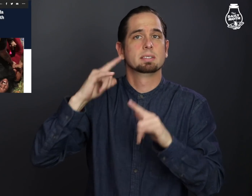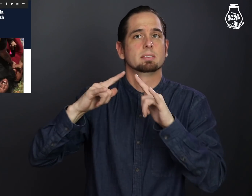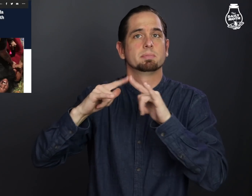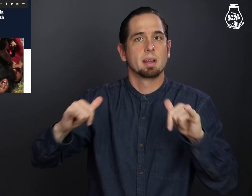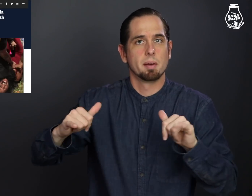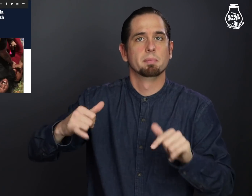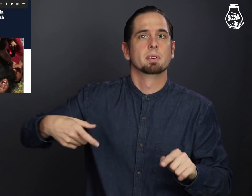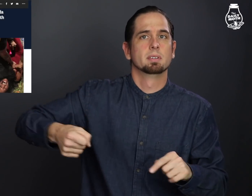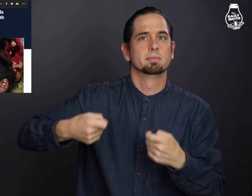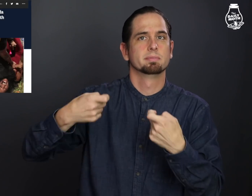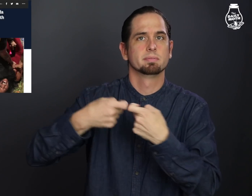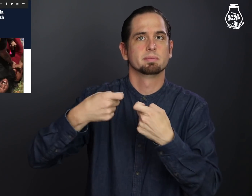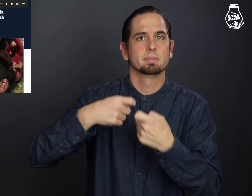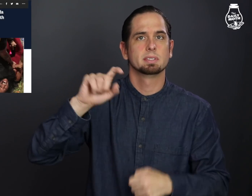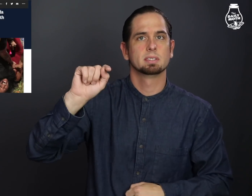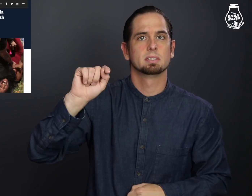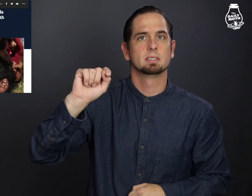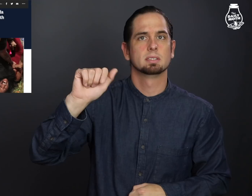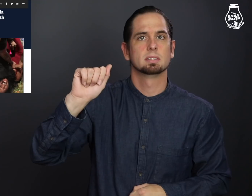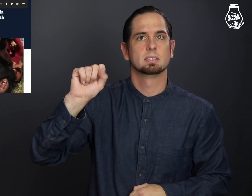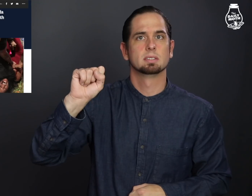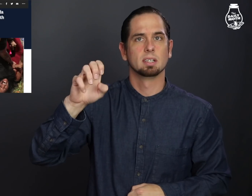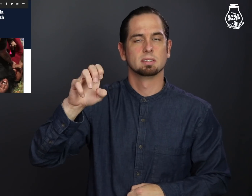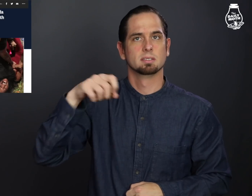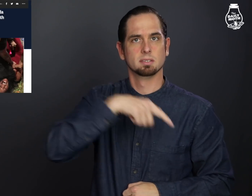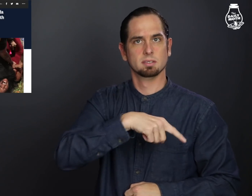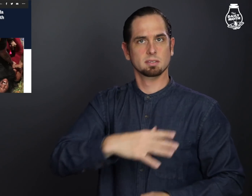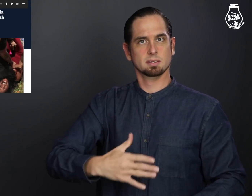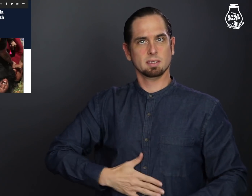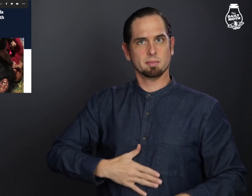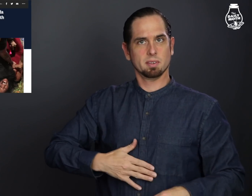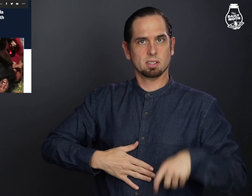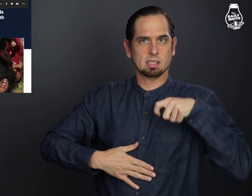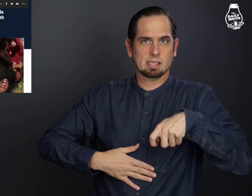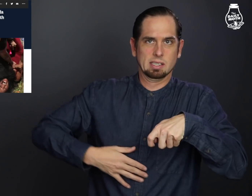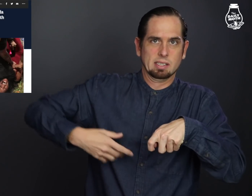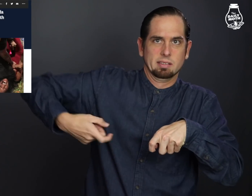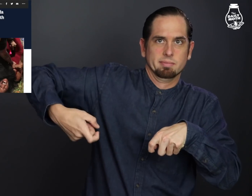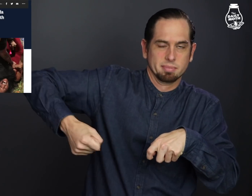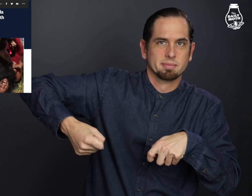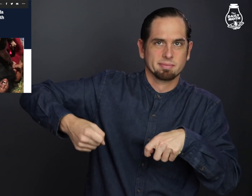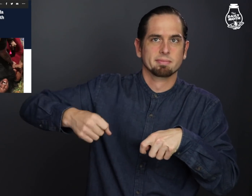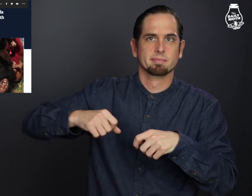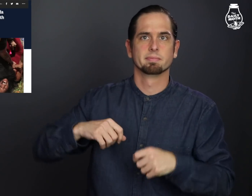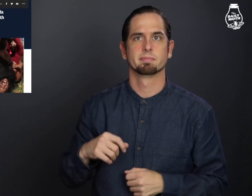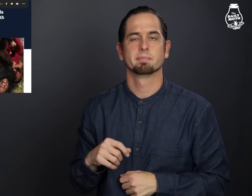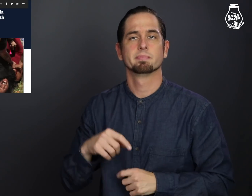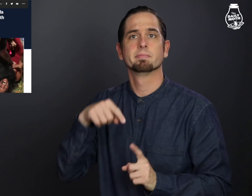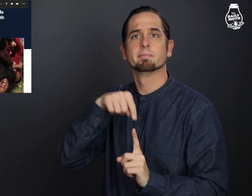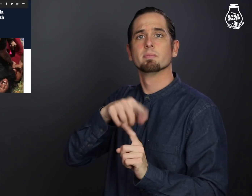while tasing her in the stomach.